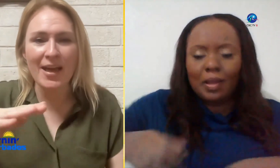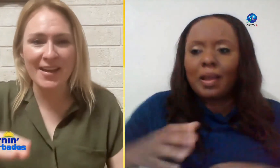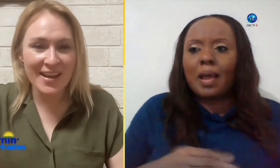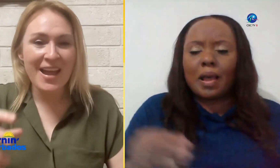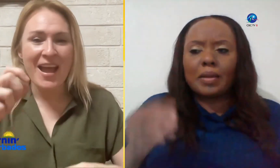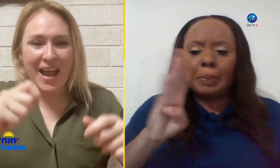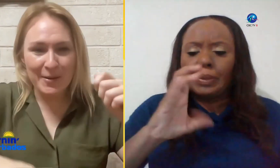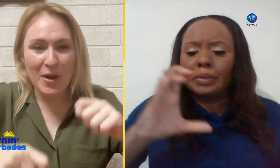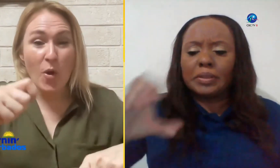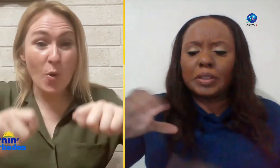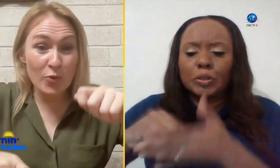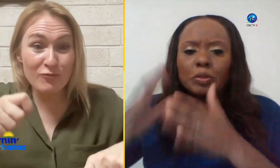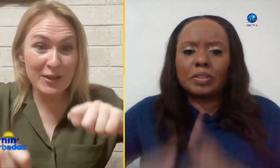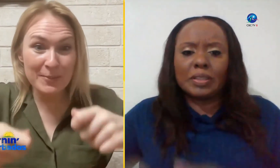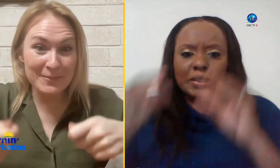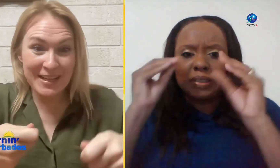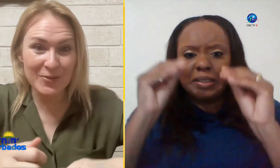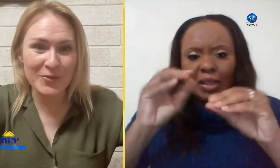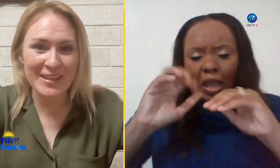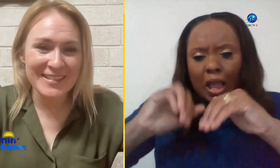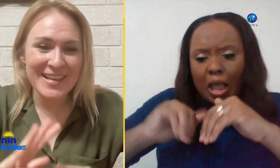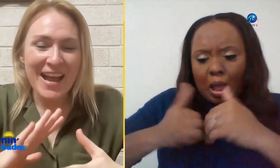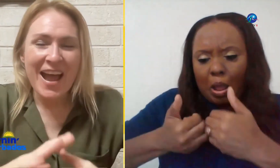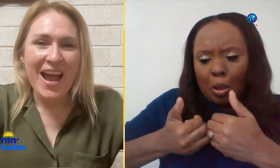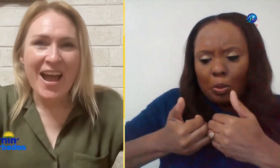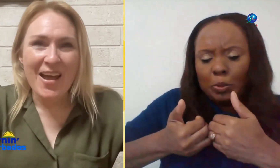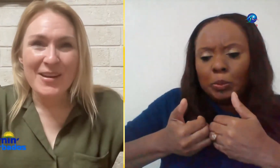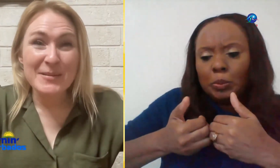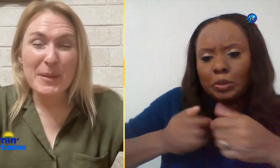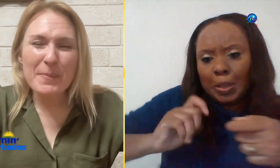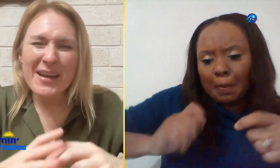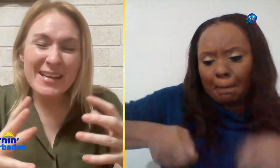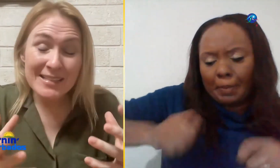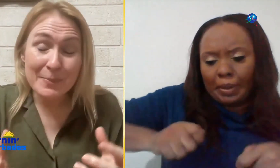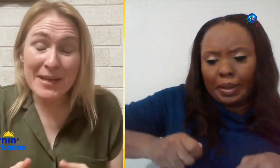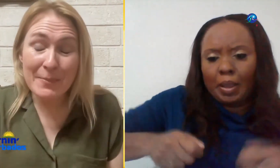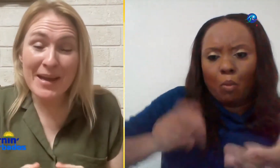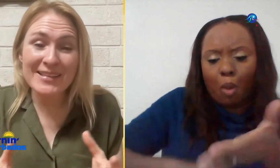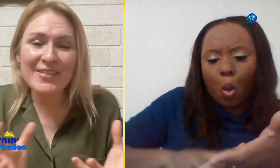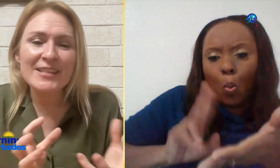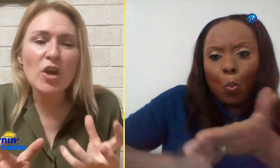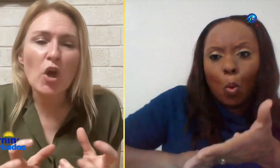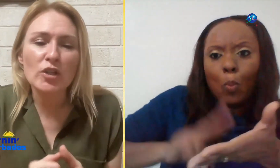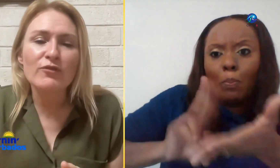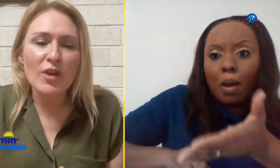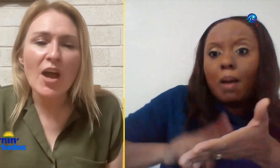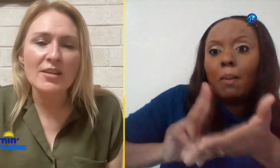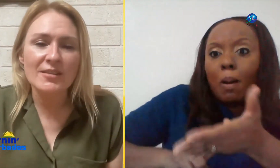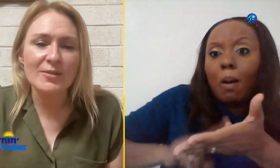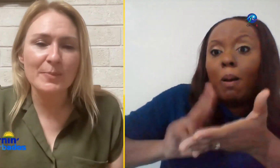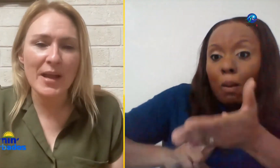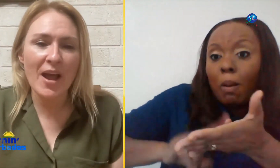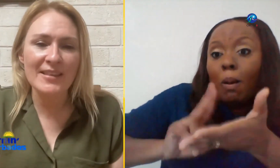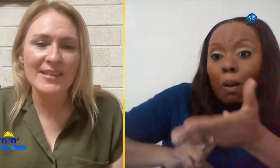to play and hold with another and it's been made it's been amazing they're delighted rehearsals